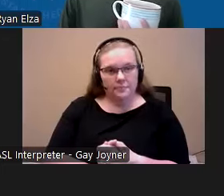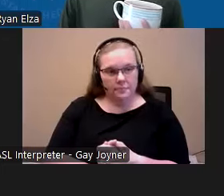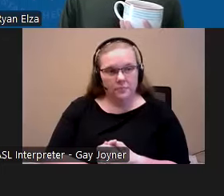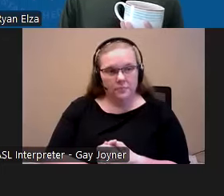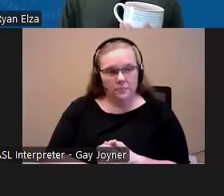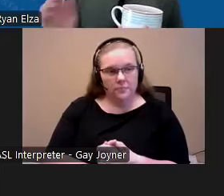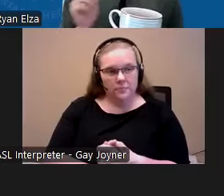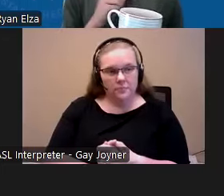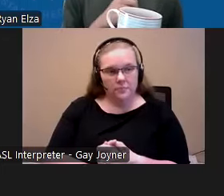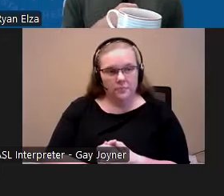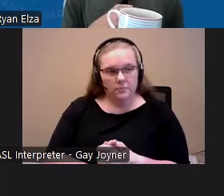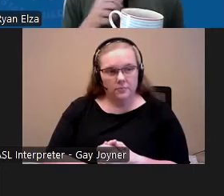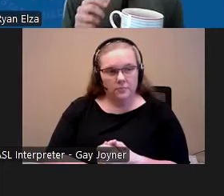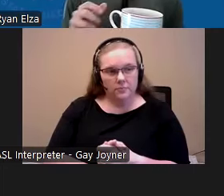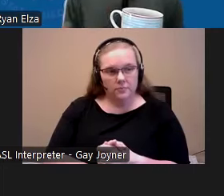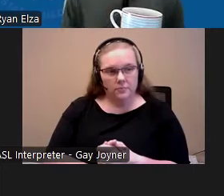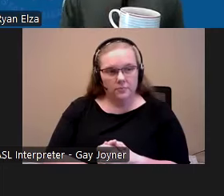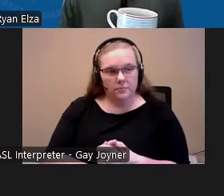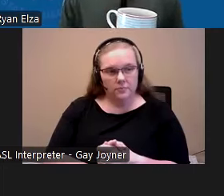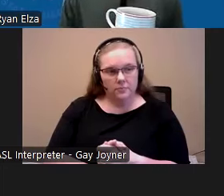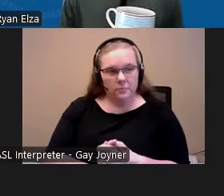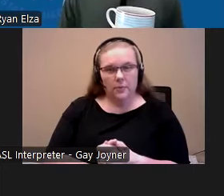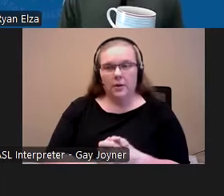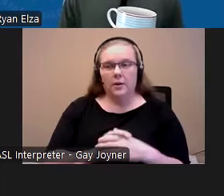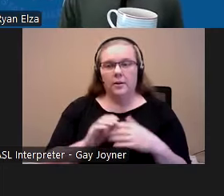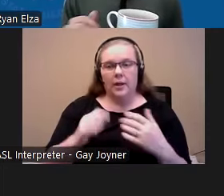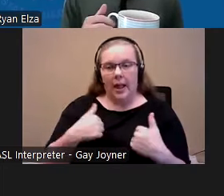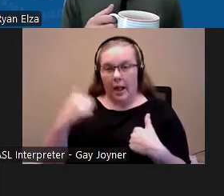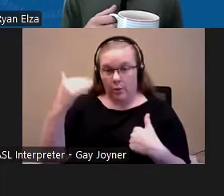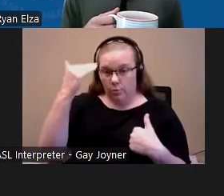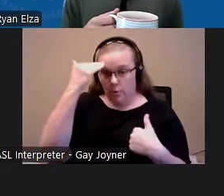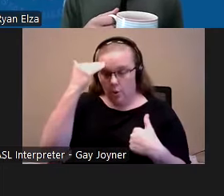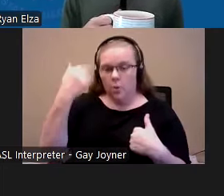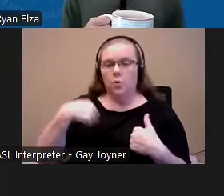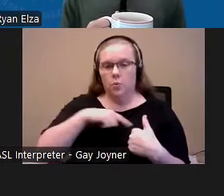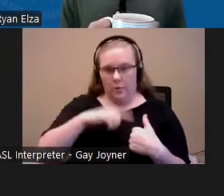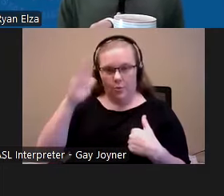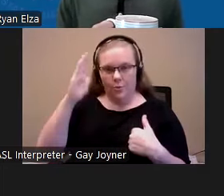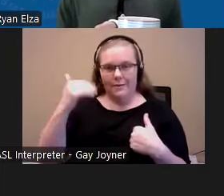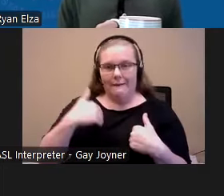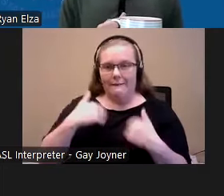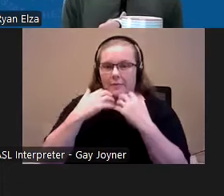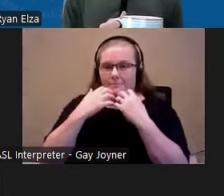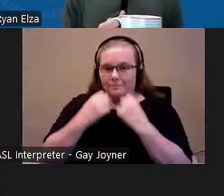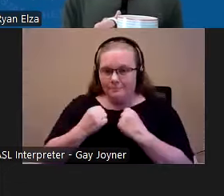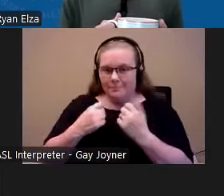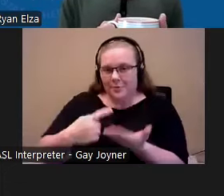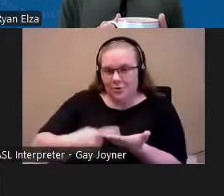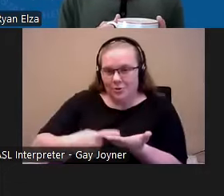OK, it is 2 o'clock, so I know that we are going to have a really rich discussion, so we want to jump right into it.